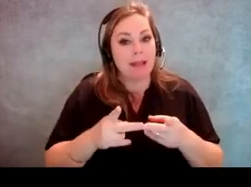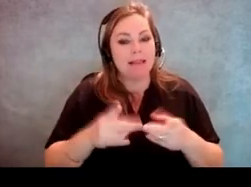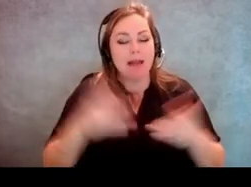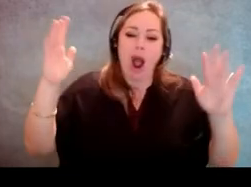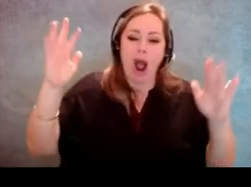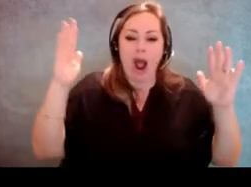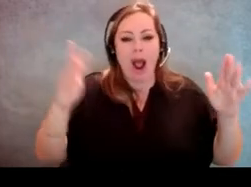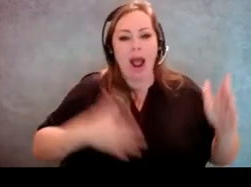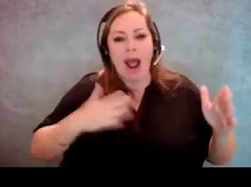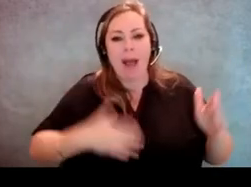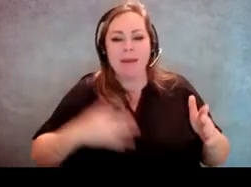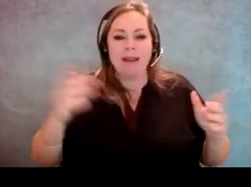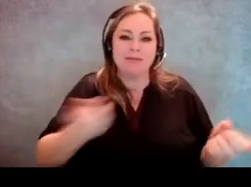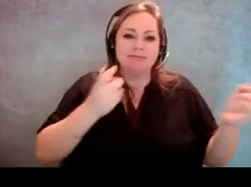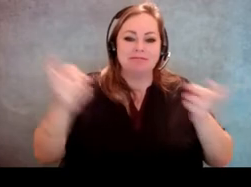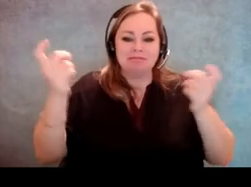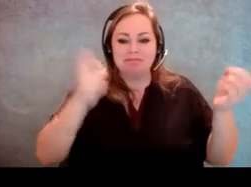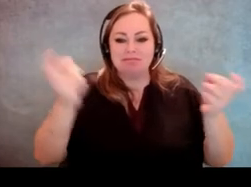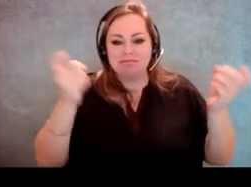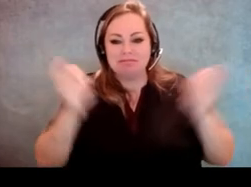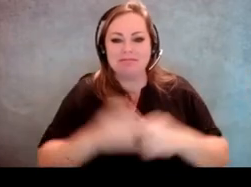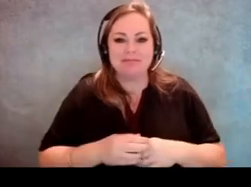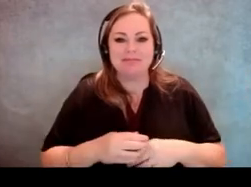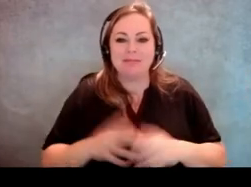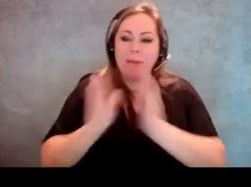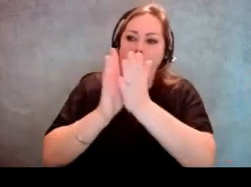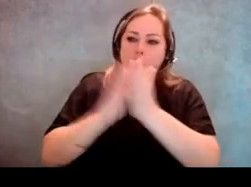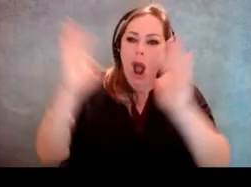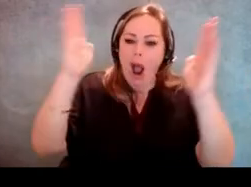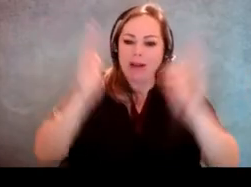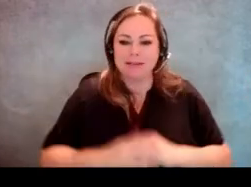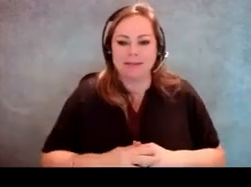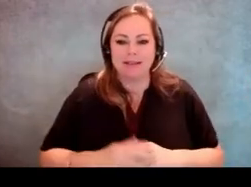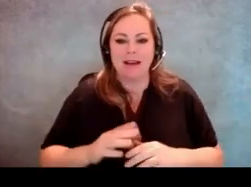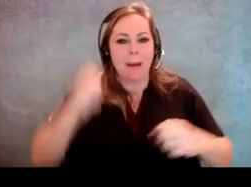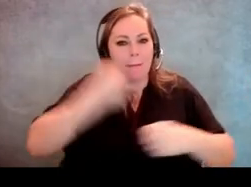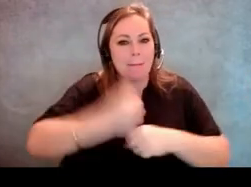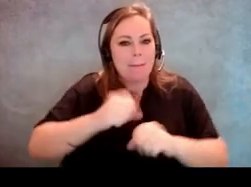when they come get their ballot and they applaud or make some noise or cheer, you know,